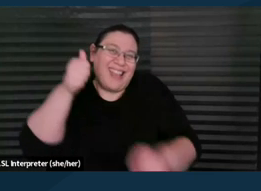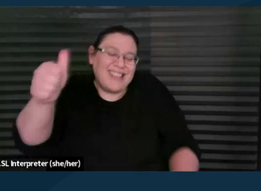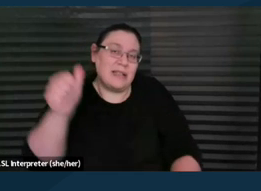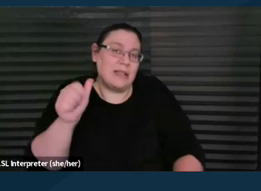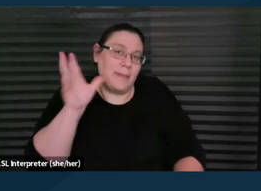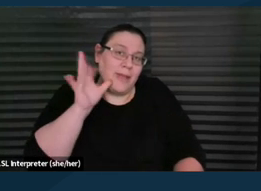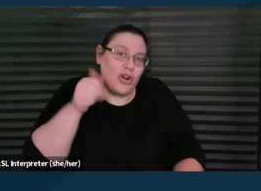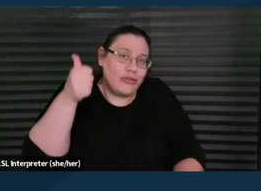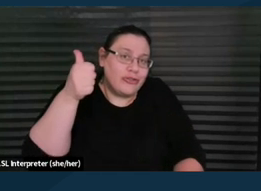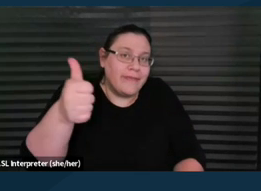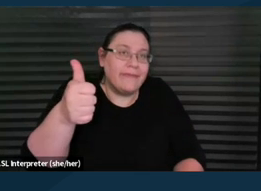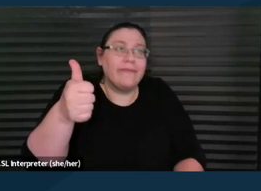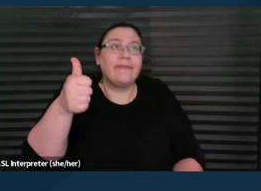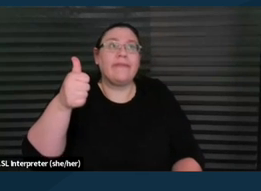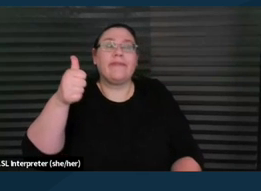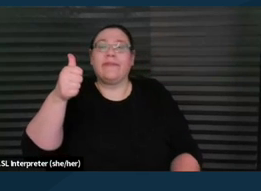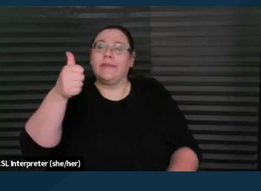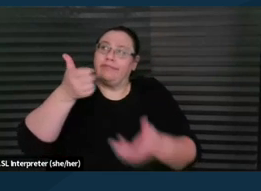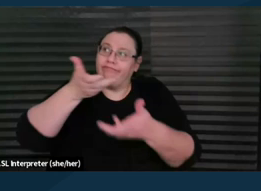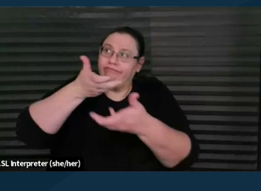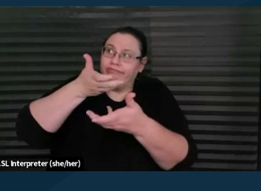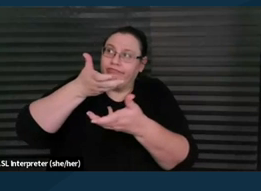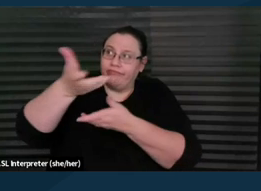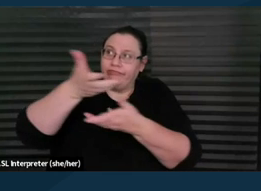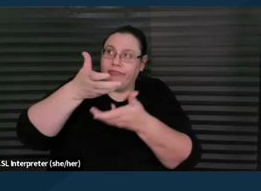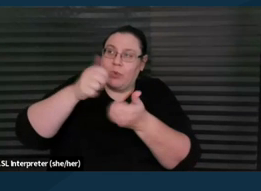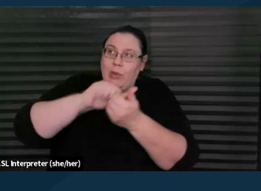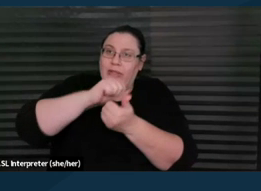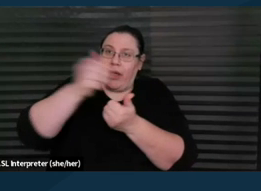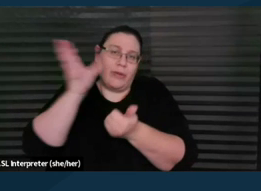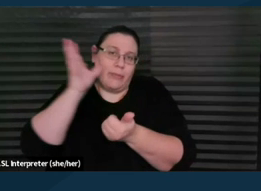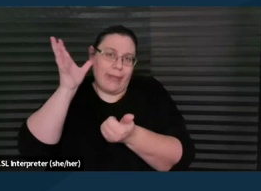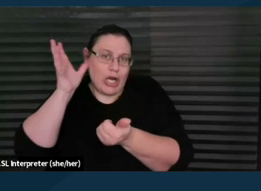to essentially interact with parents going forward and how you just bring that experience in.